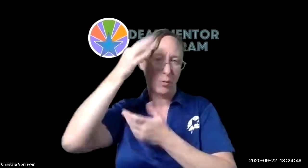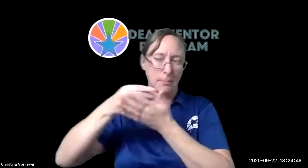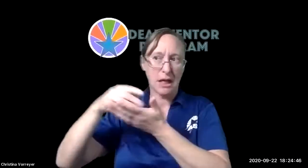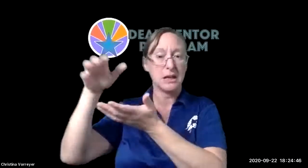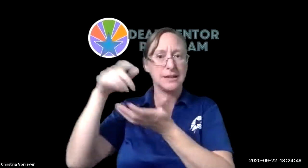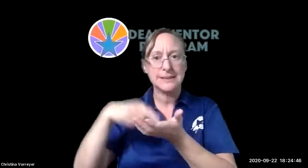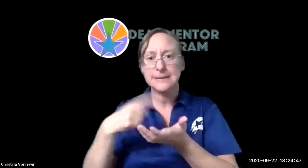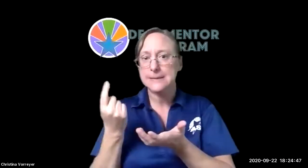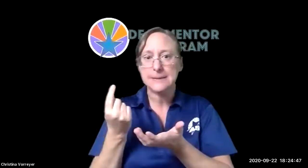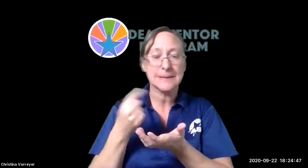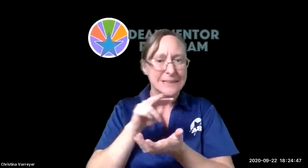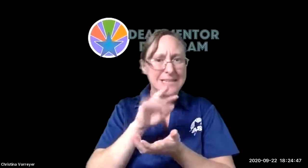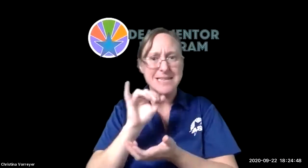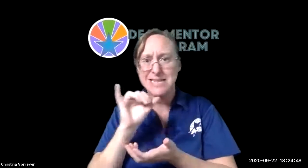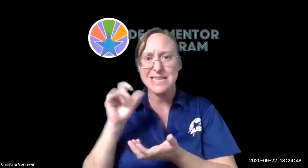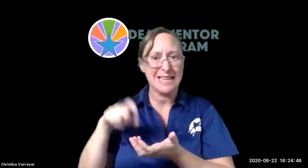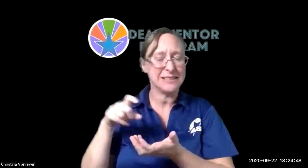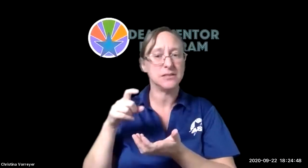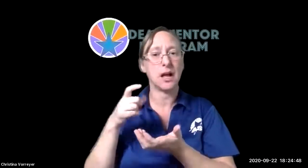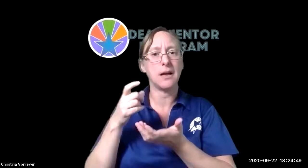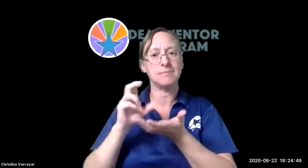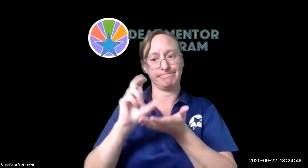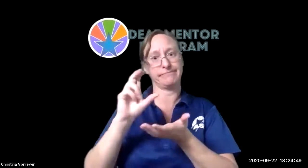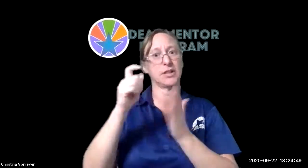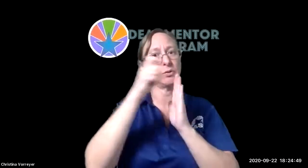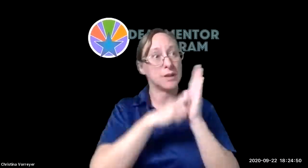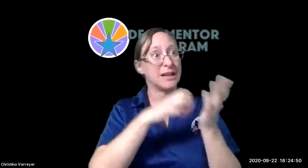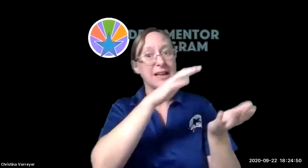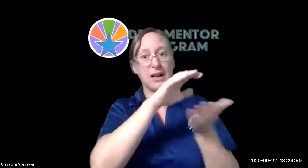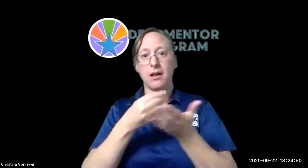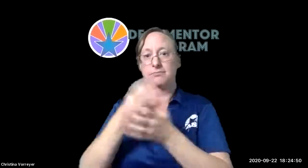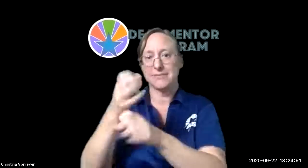were able to provide a grant funding for us to be able to